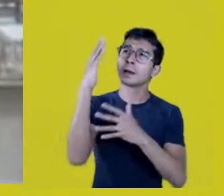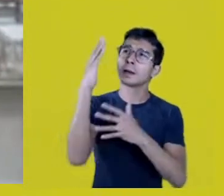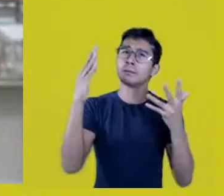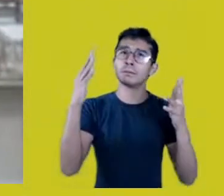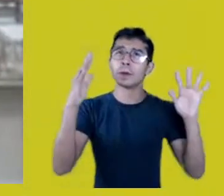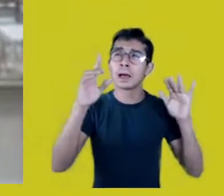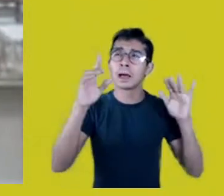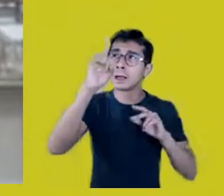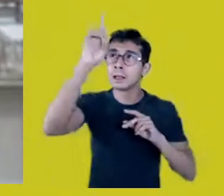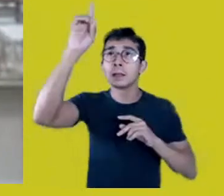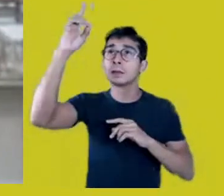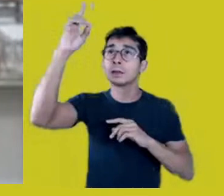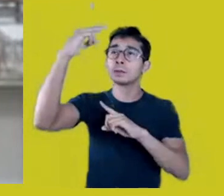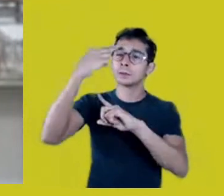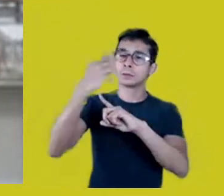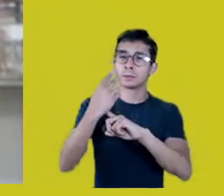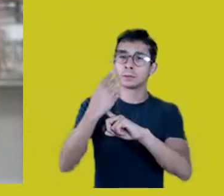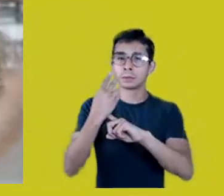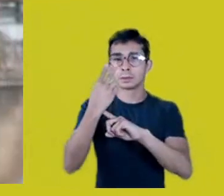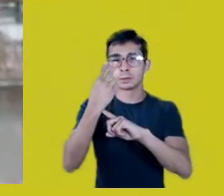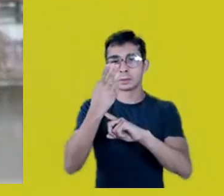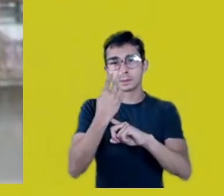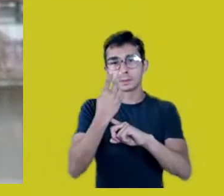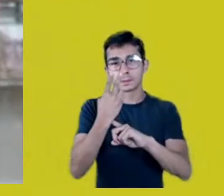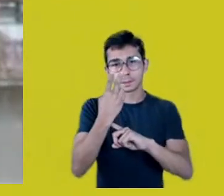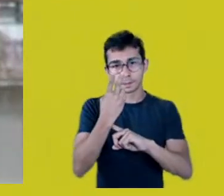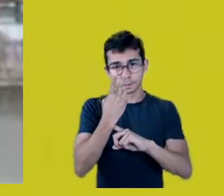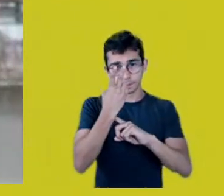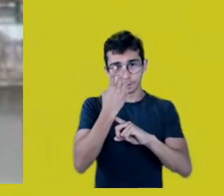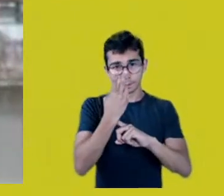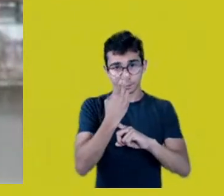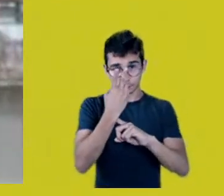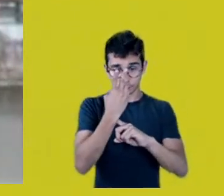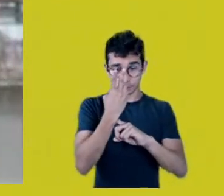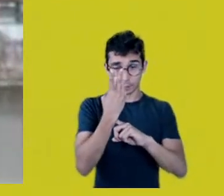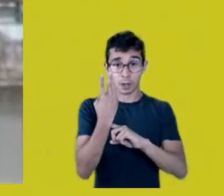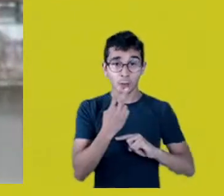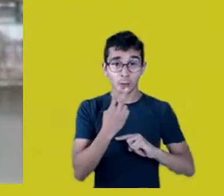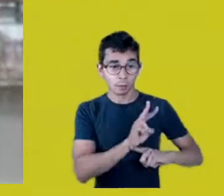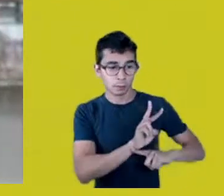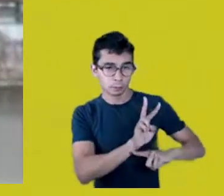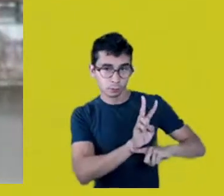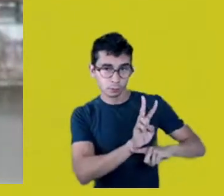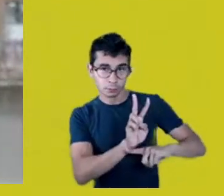Take care of us